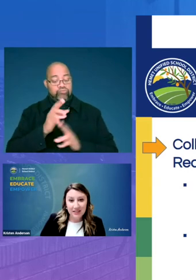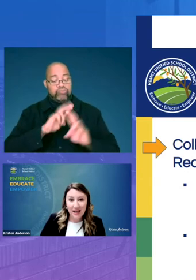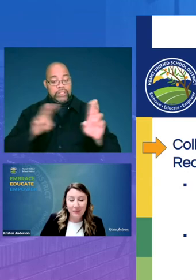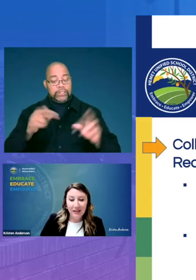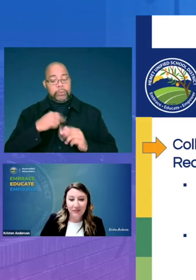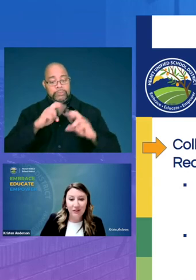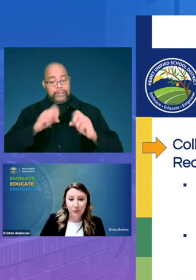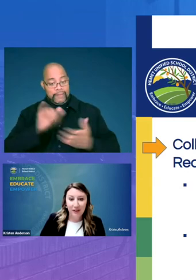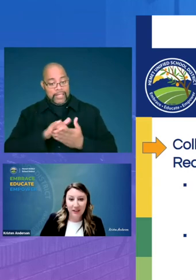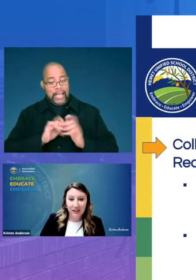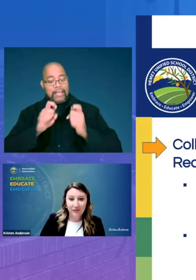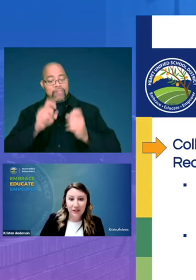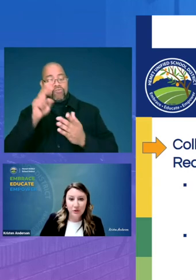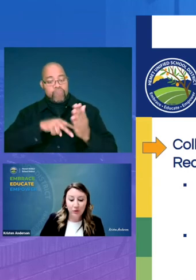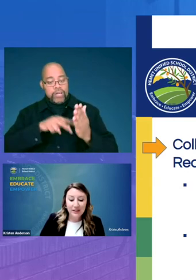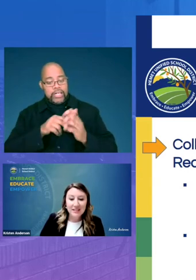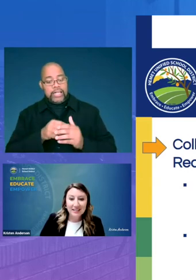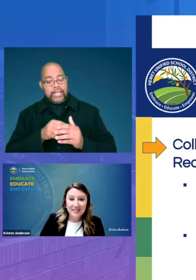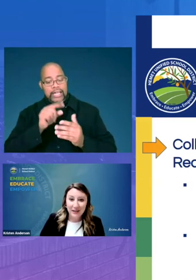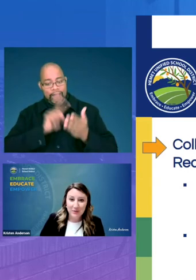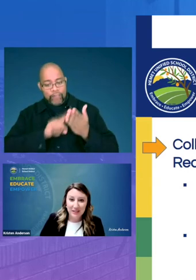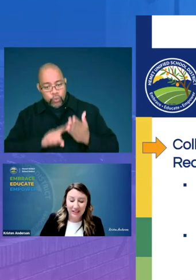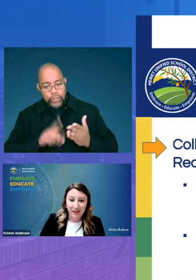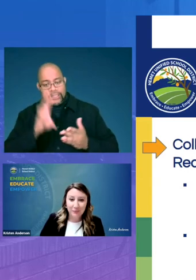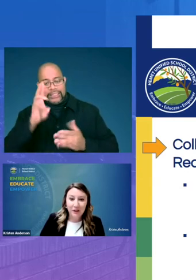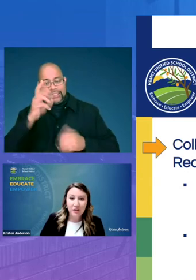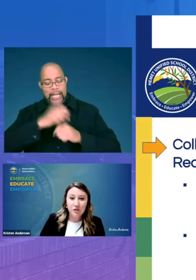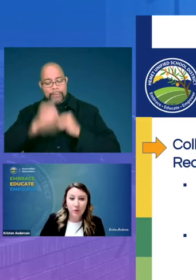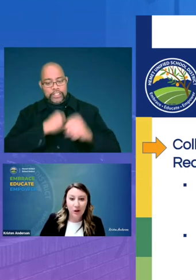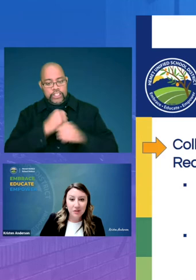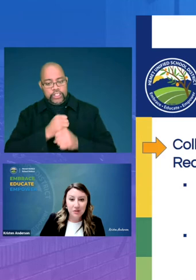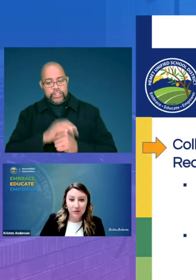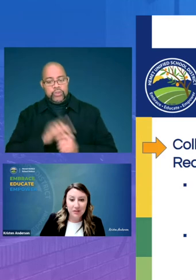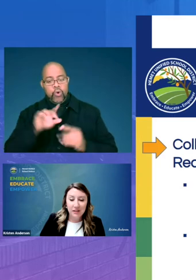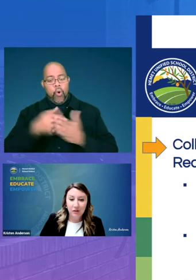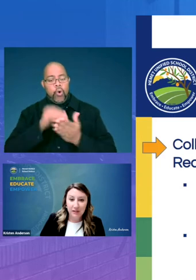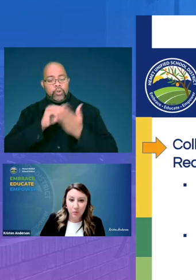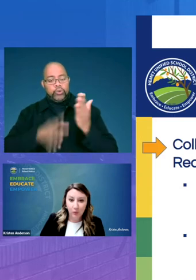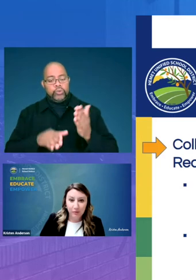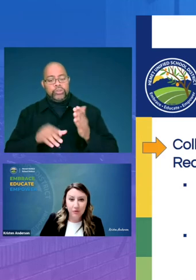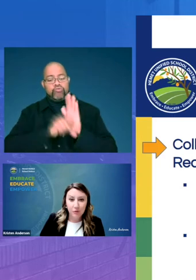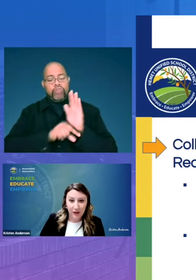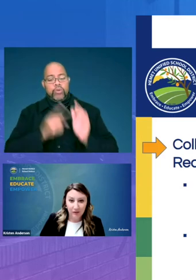that by giving a reading inventory six times a year to all students in grades one through twelve